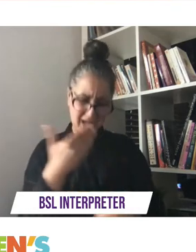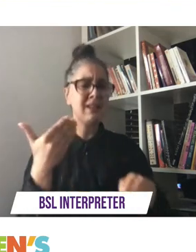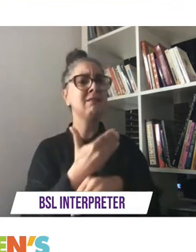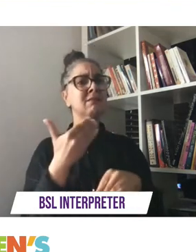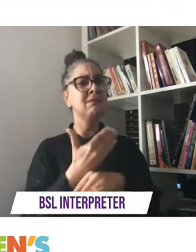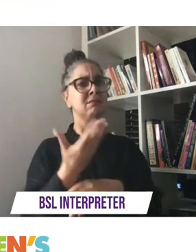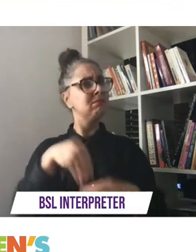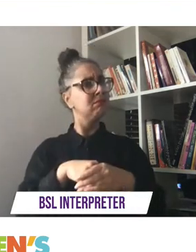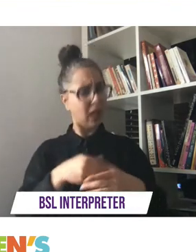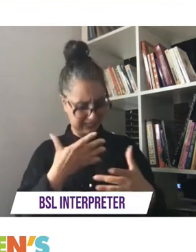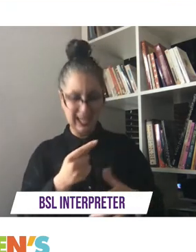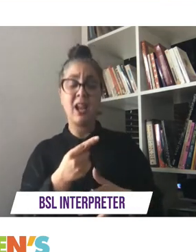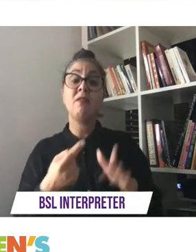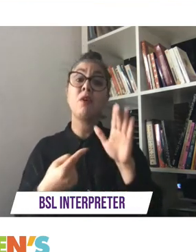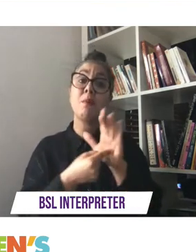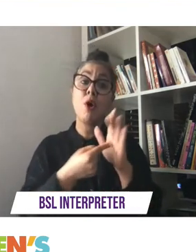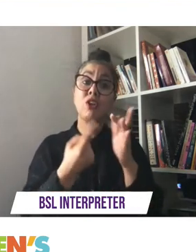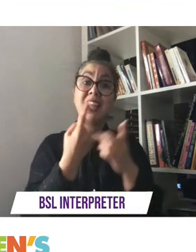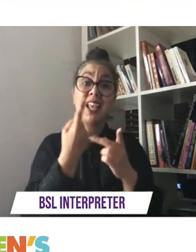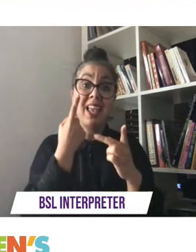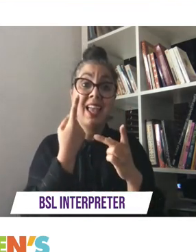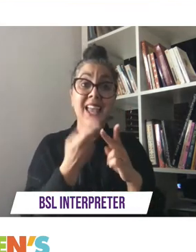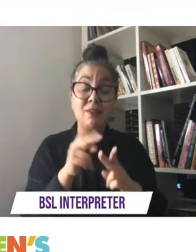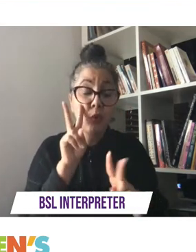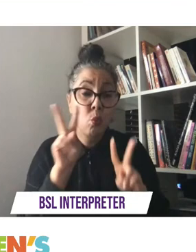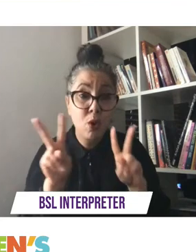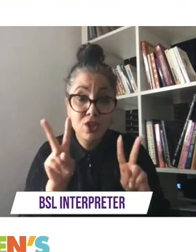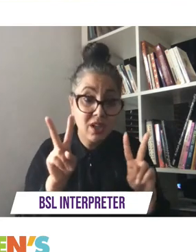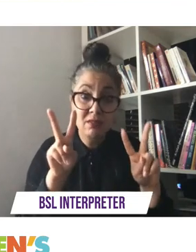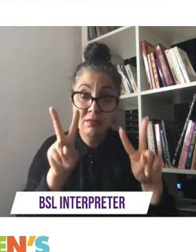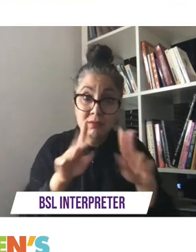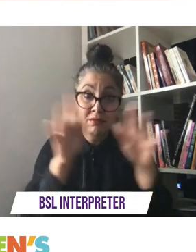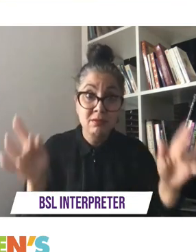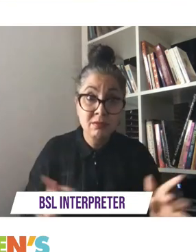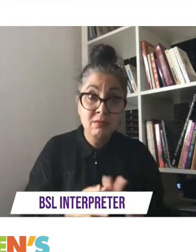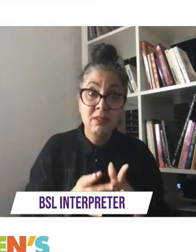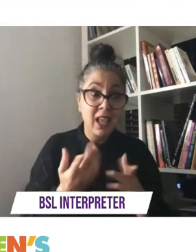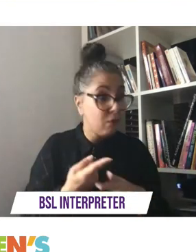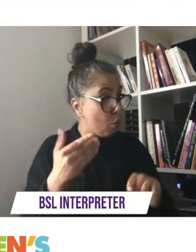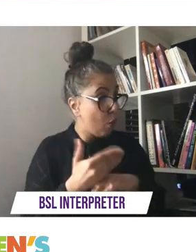that's watching if you work with children and just to let them know that representation is important